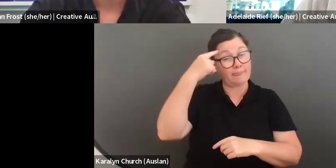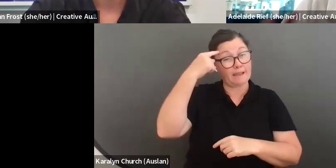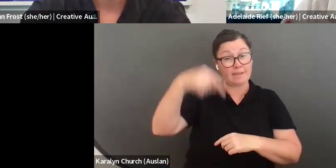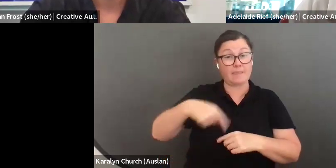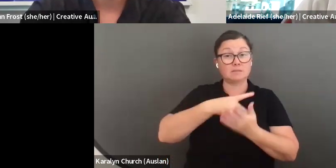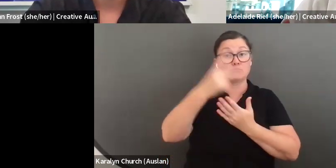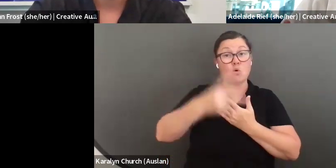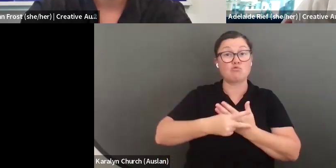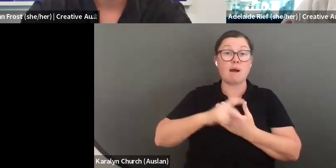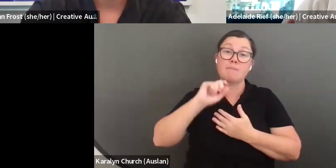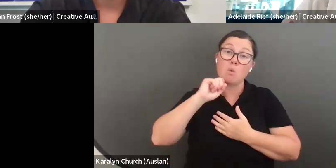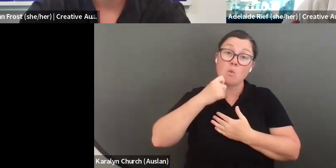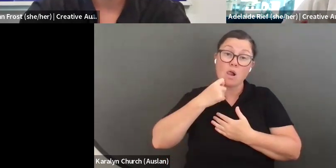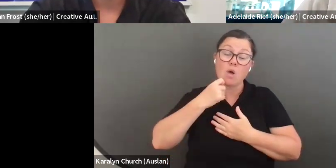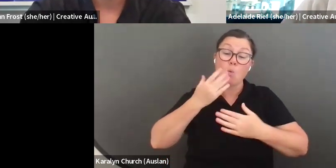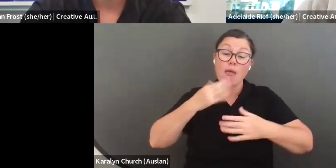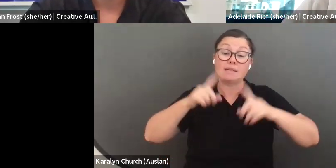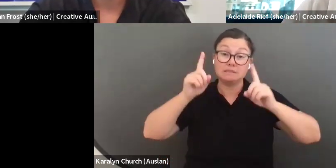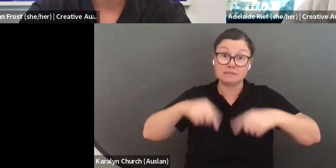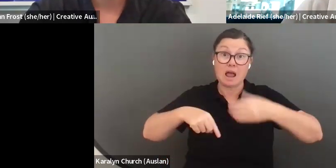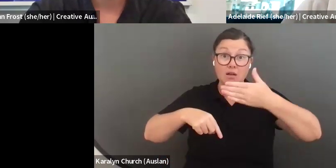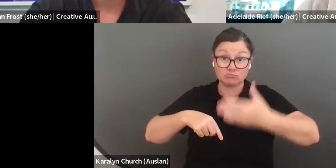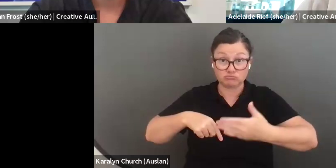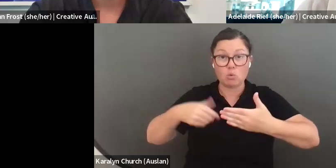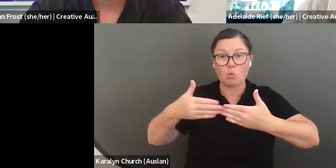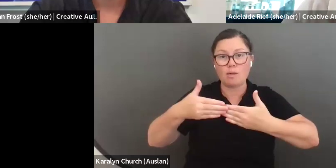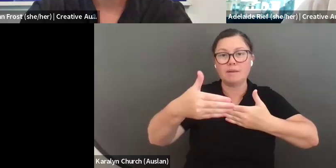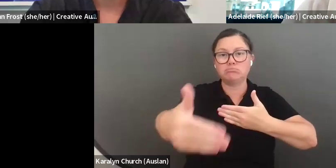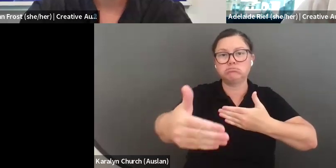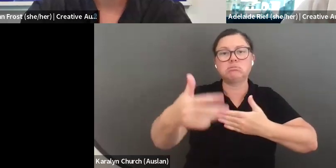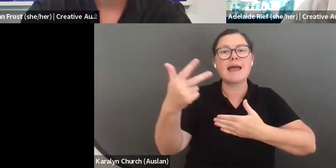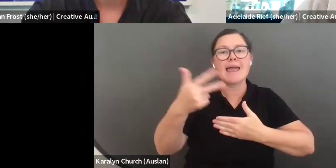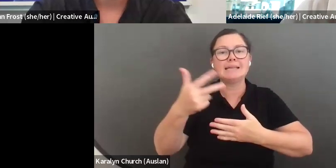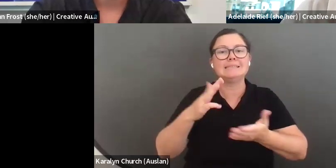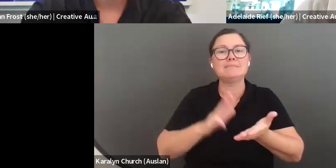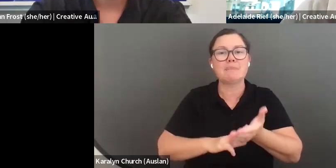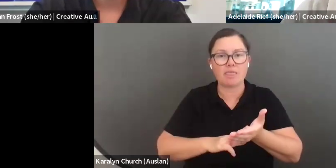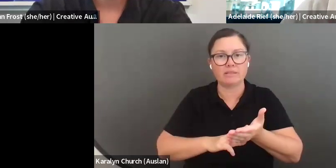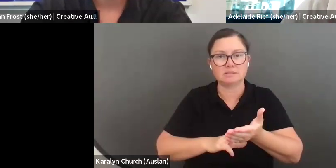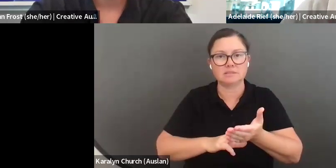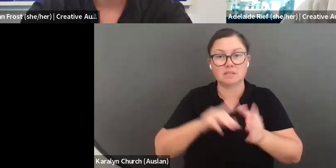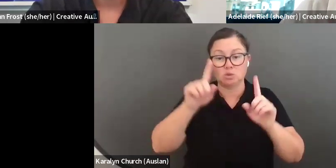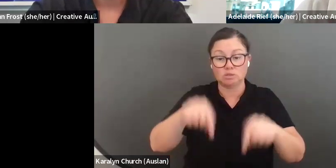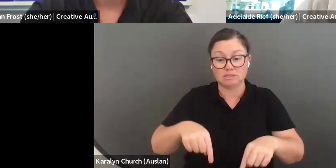in your own independent practice, or in your community. It might be the organisation you work in. Think as well about